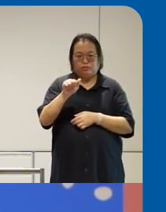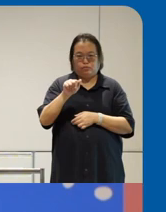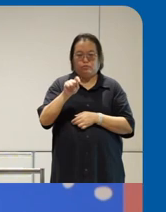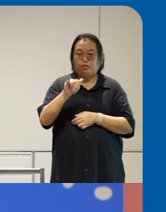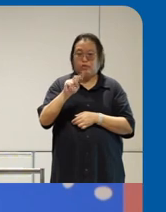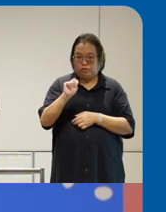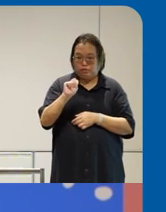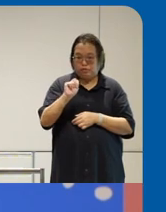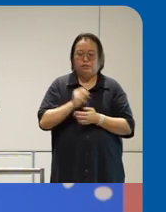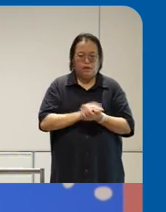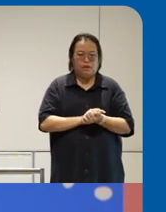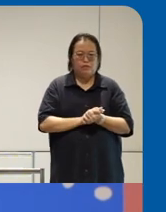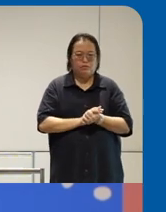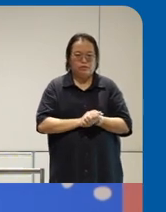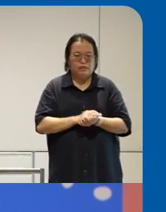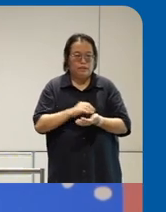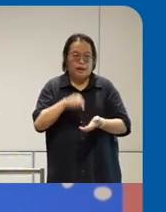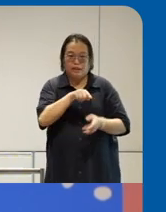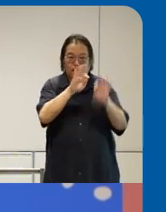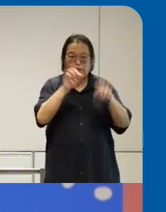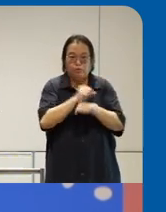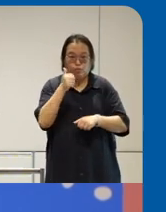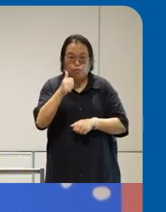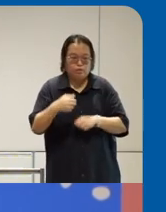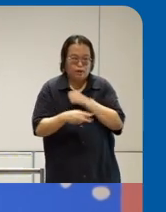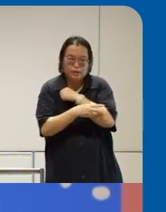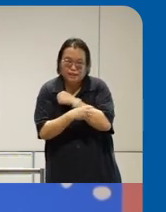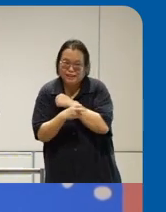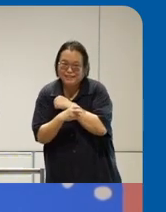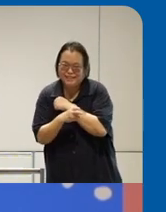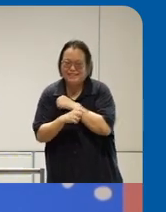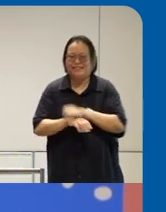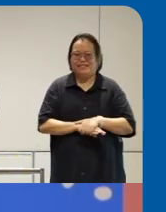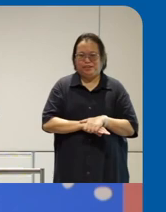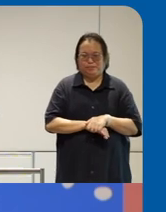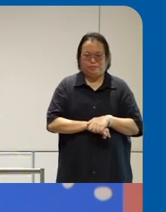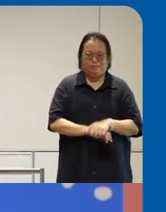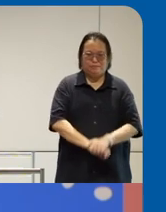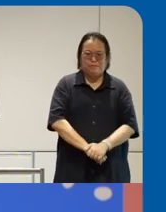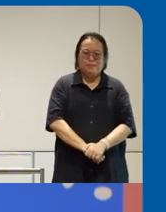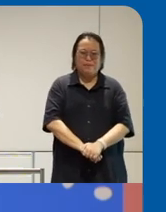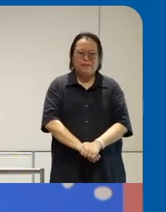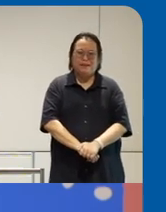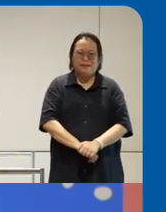uh we still are right no it's open source right yeah the correct word is leverage yes yes yes